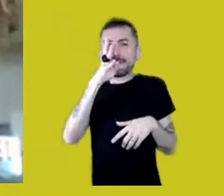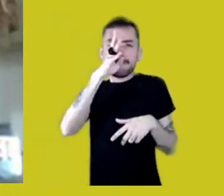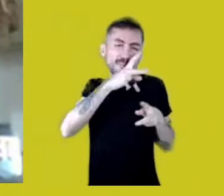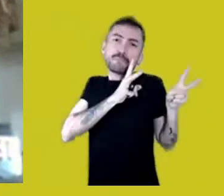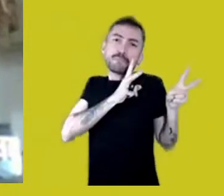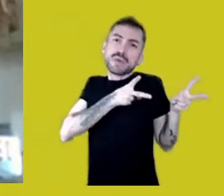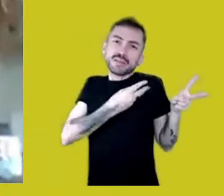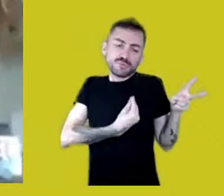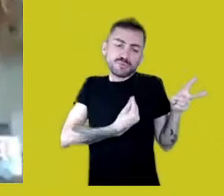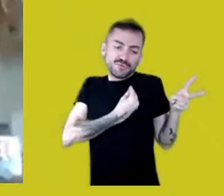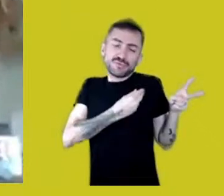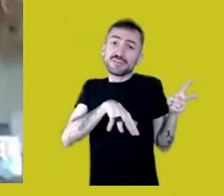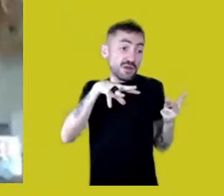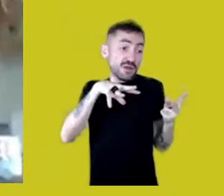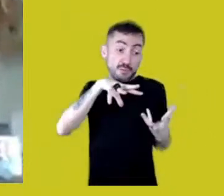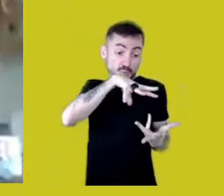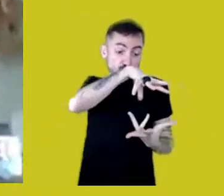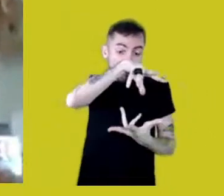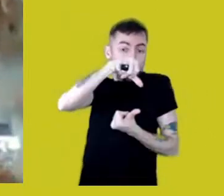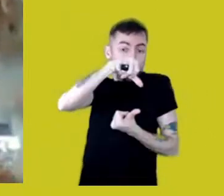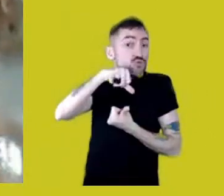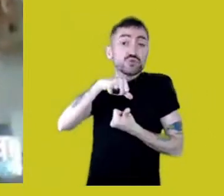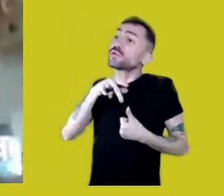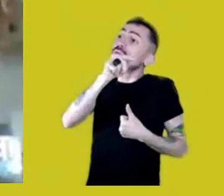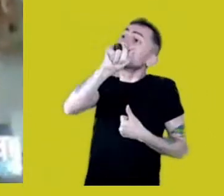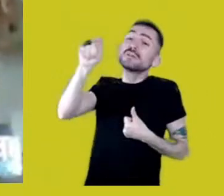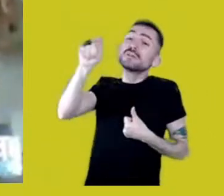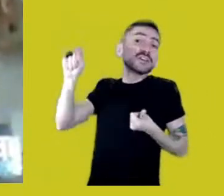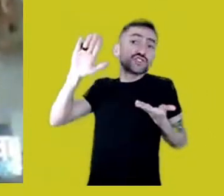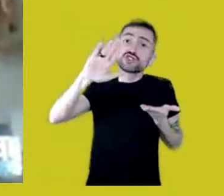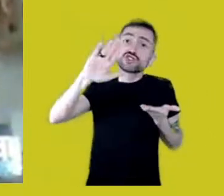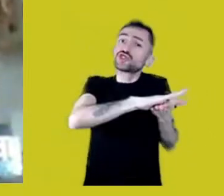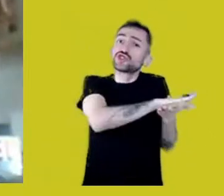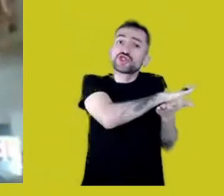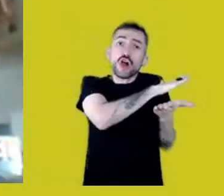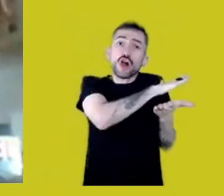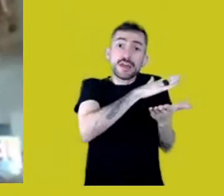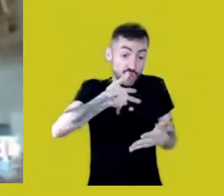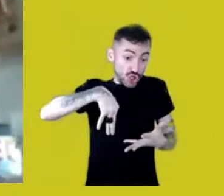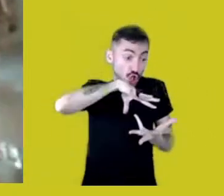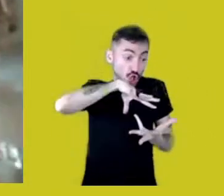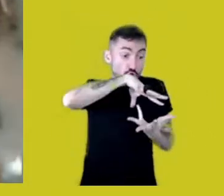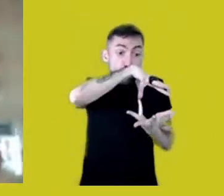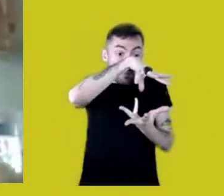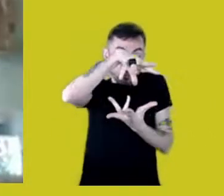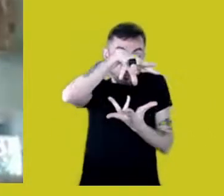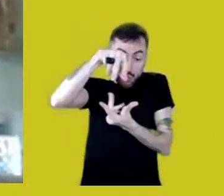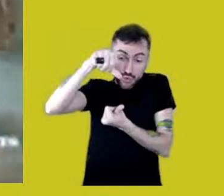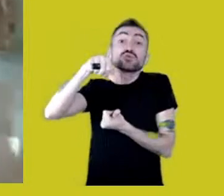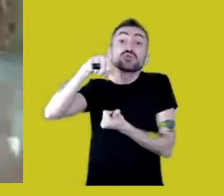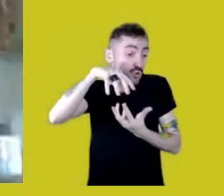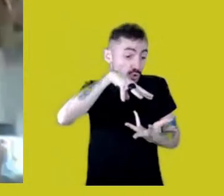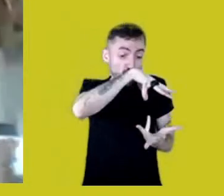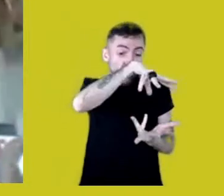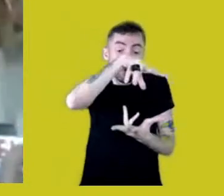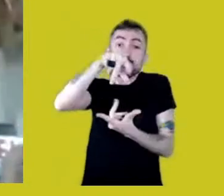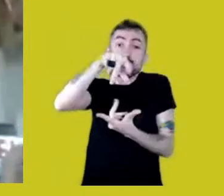which is being destroyed. When they destroy our world, they also destroy the world of the non-Natives,